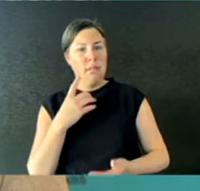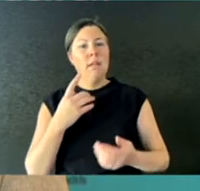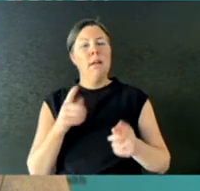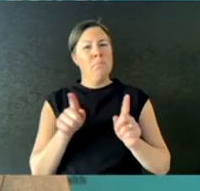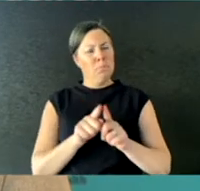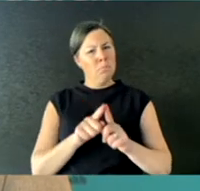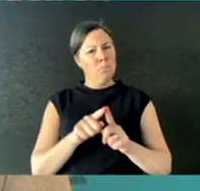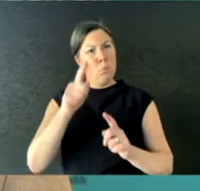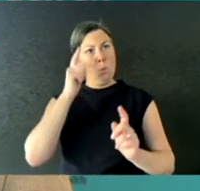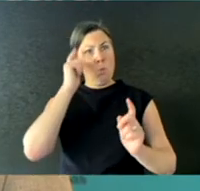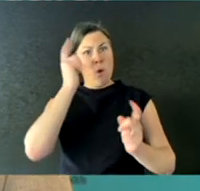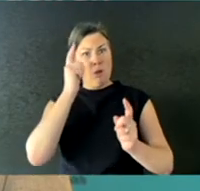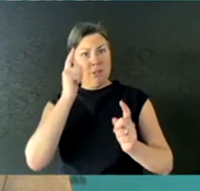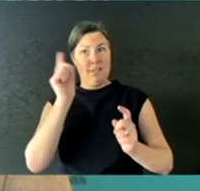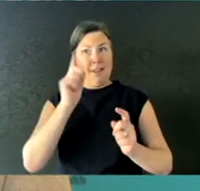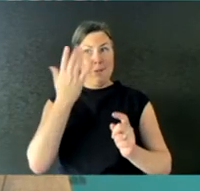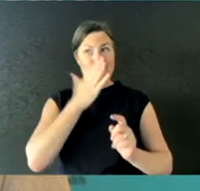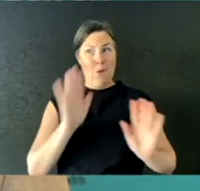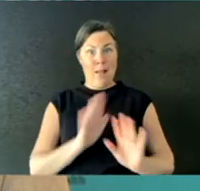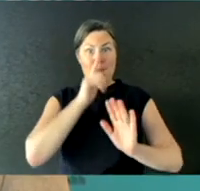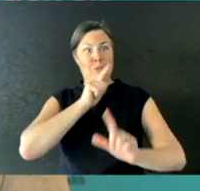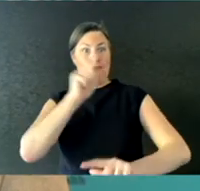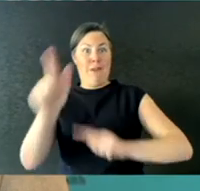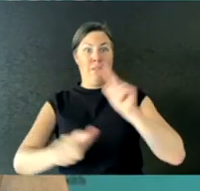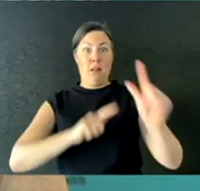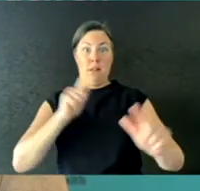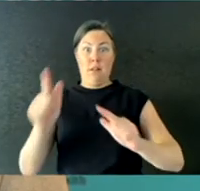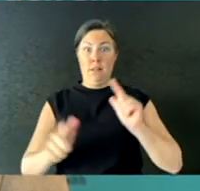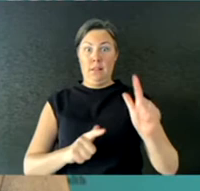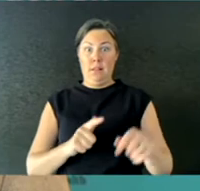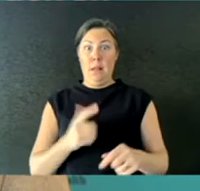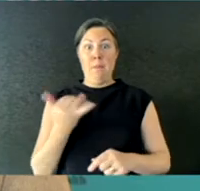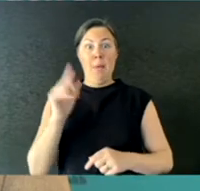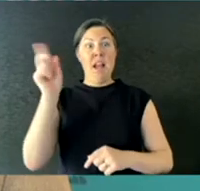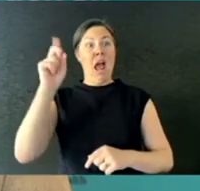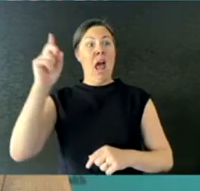are you concerned that we might be experiencing a bit of a lull at the moment, and as soon